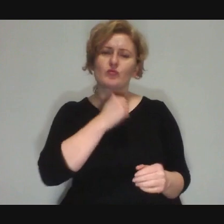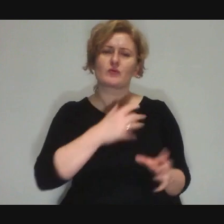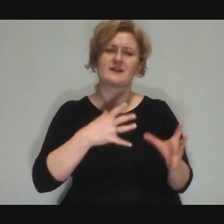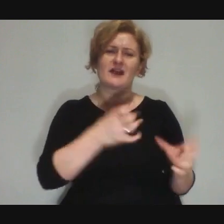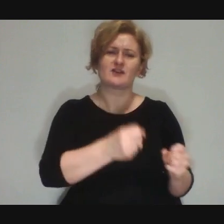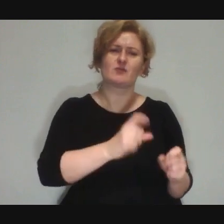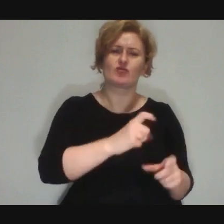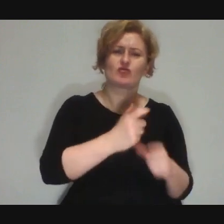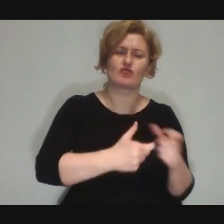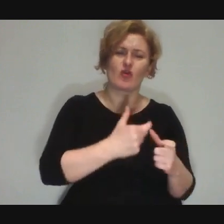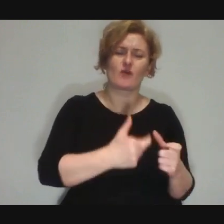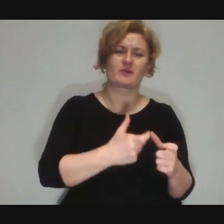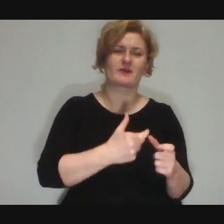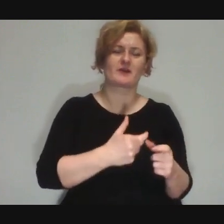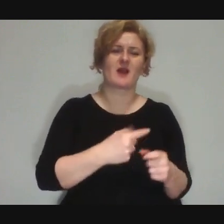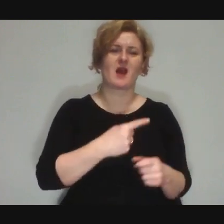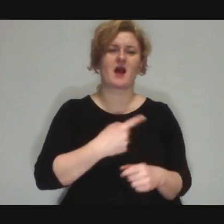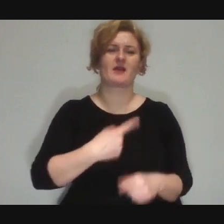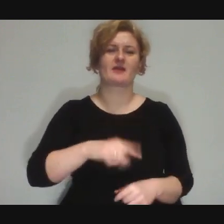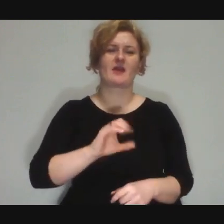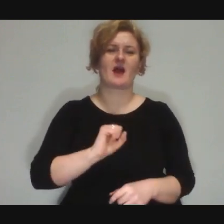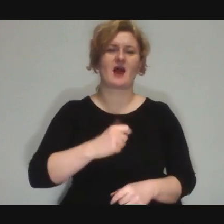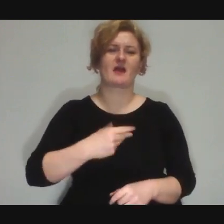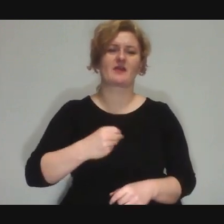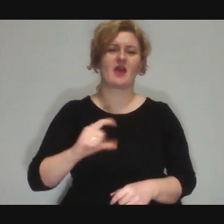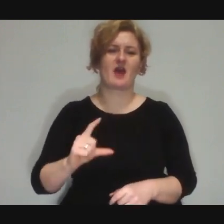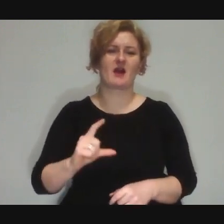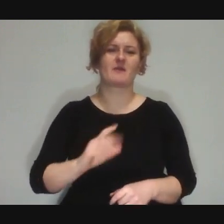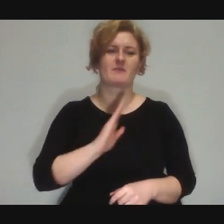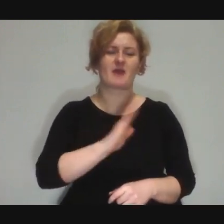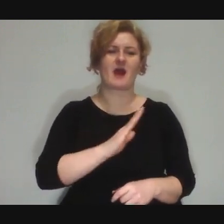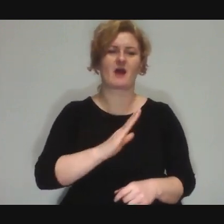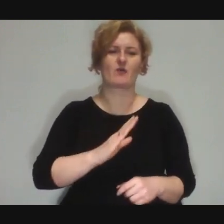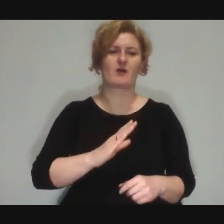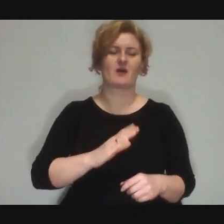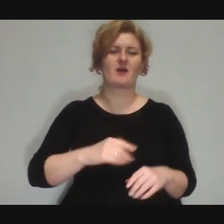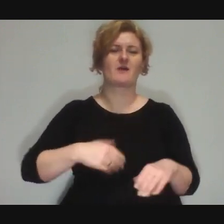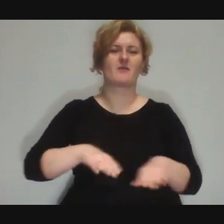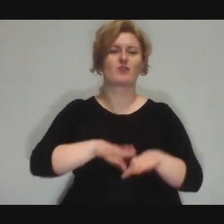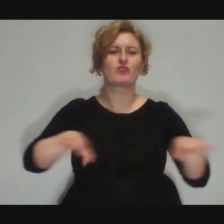but Daniel had this pink pool noodle with him,